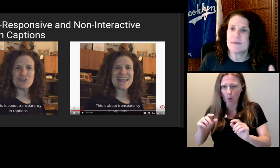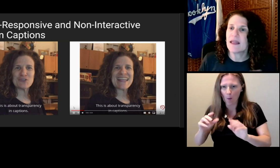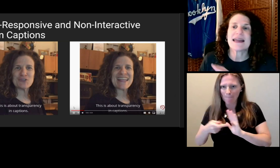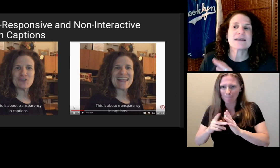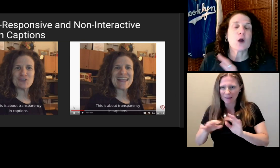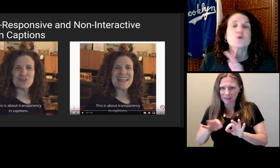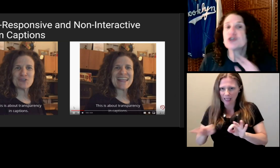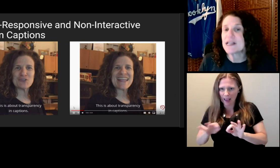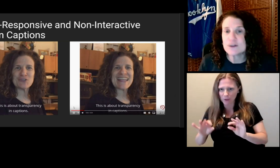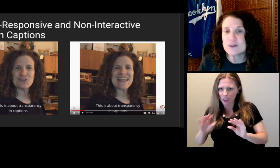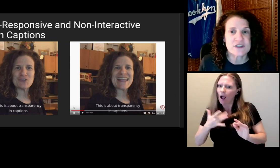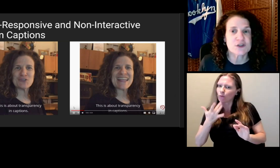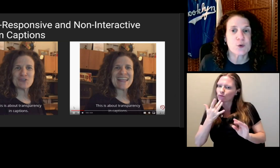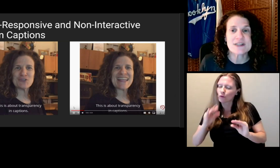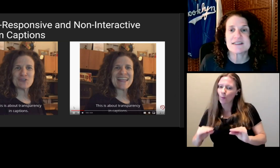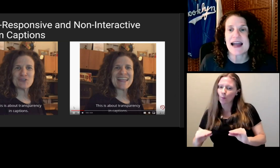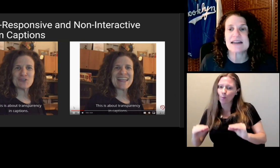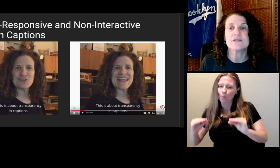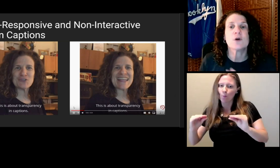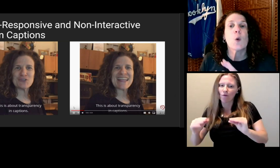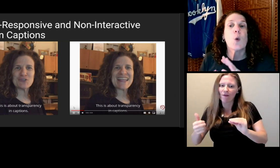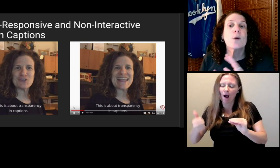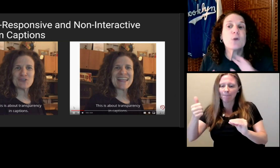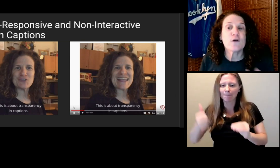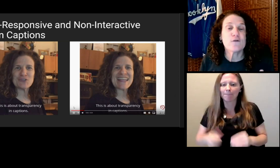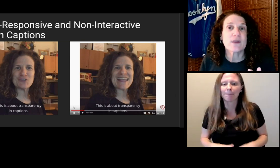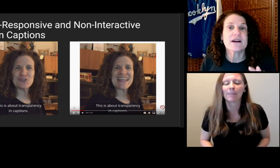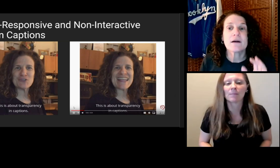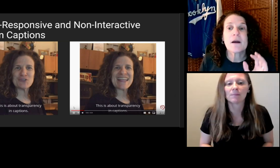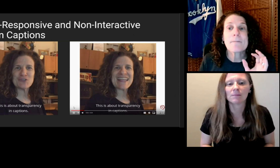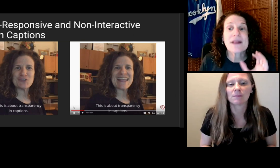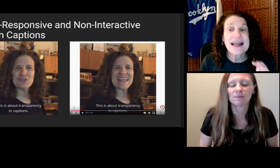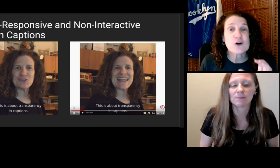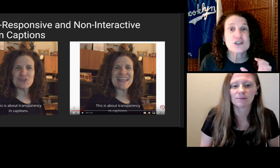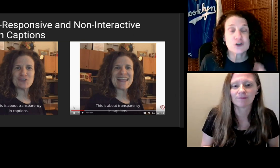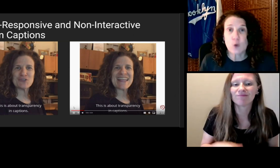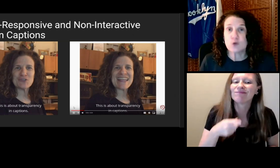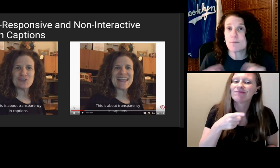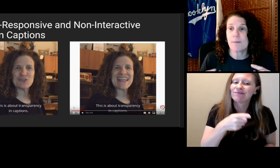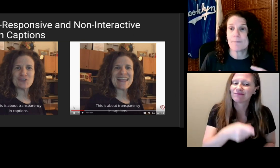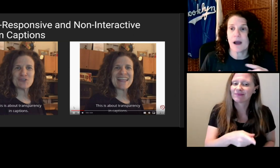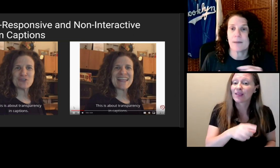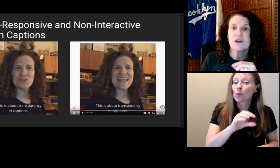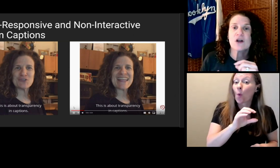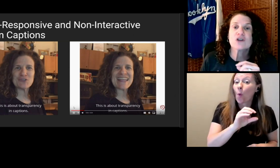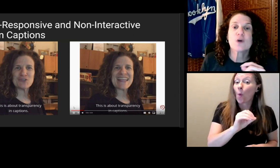They don't change with the screen size or move when the player controls pop up.